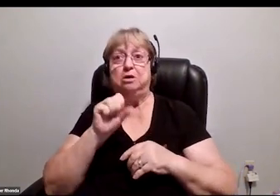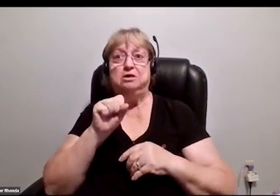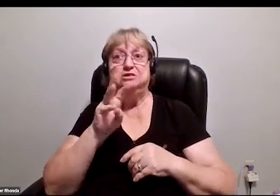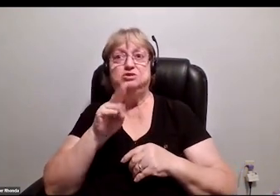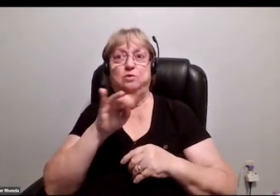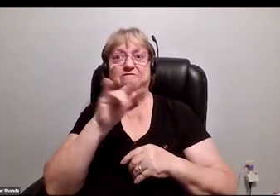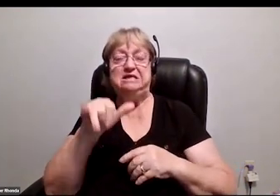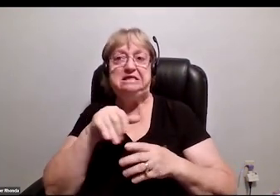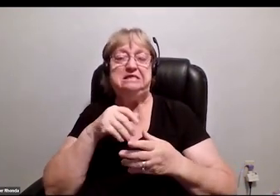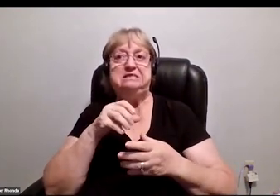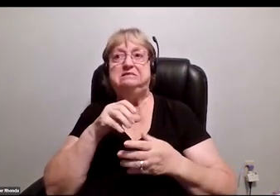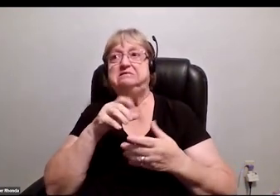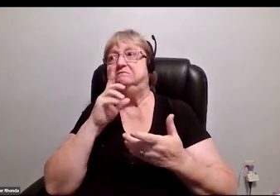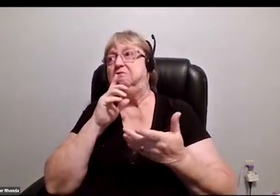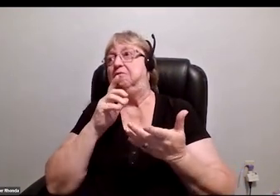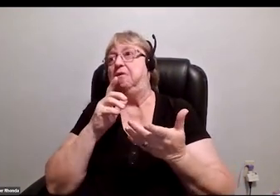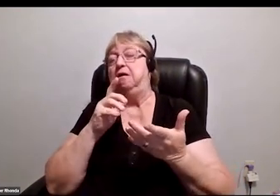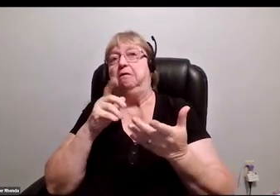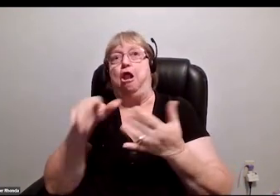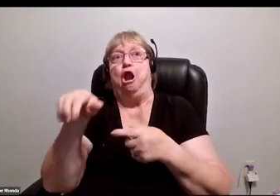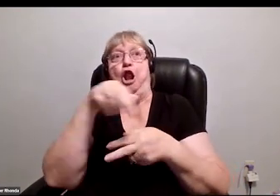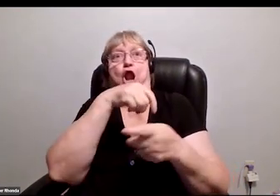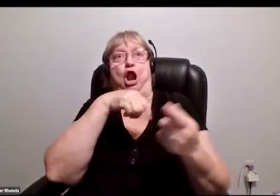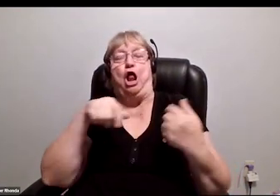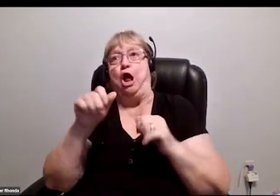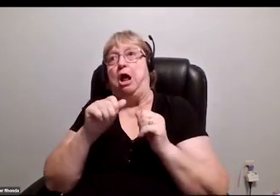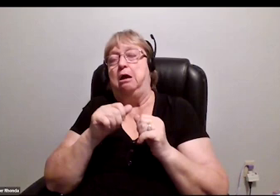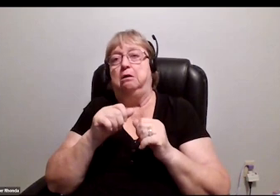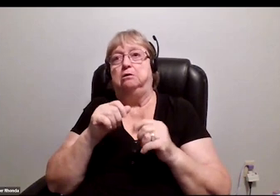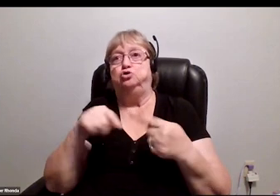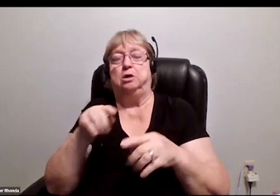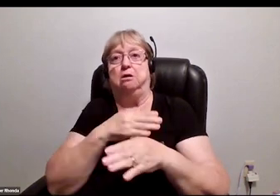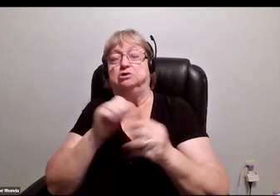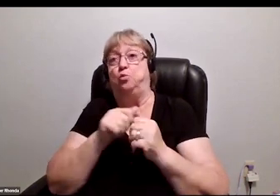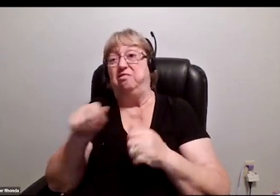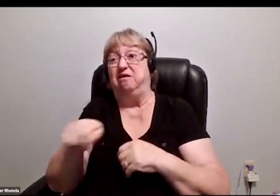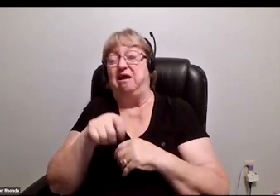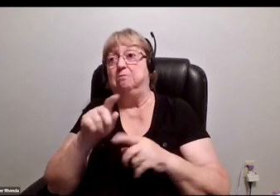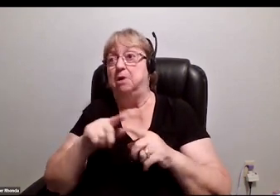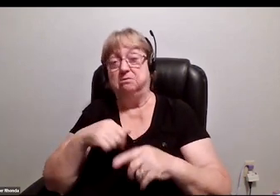and Beyhivers running around at concerts with the cane, but also dudes